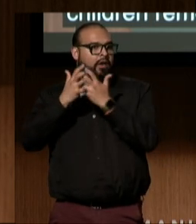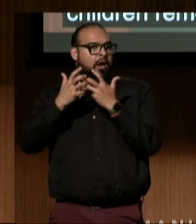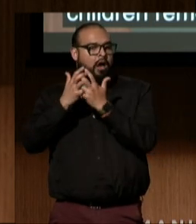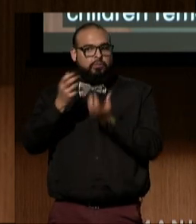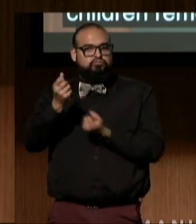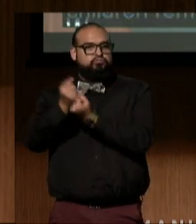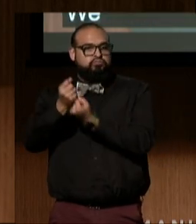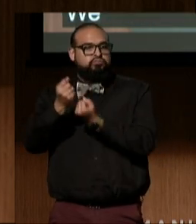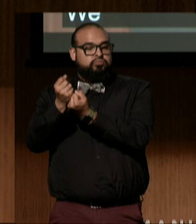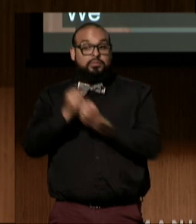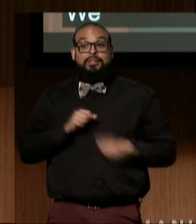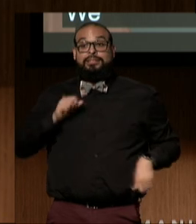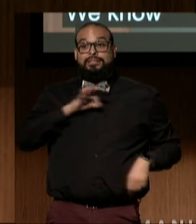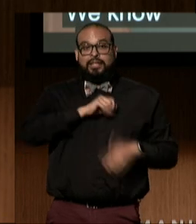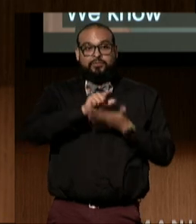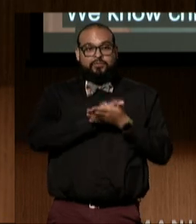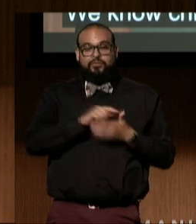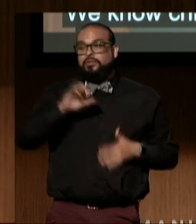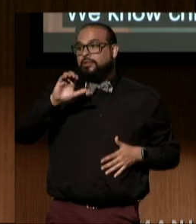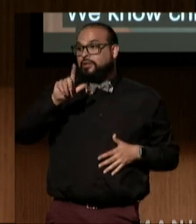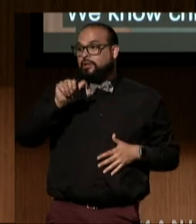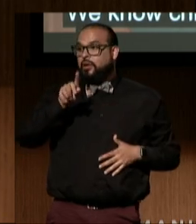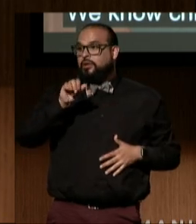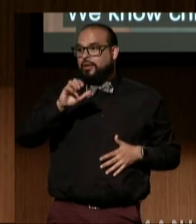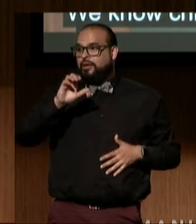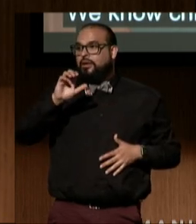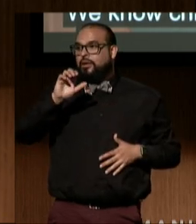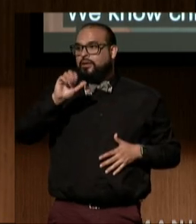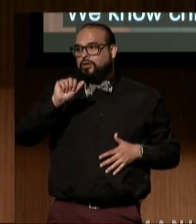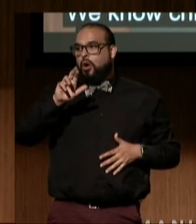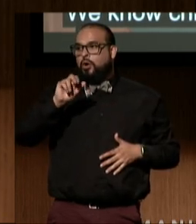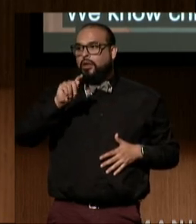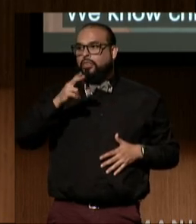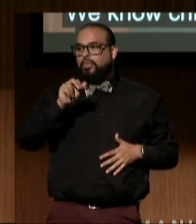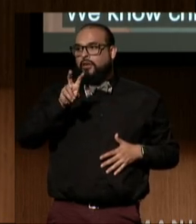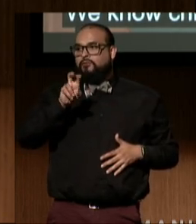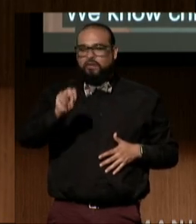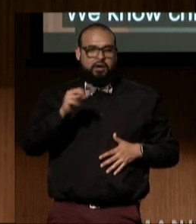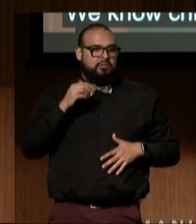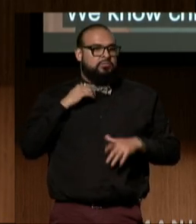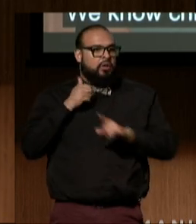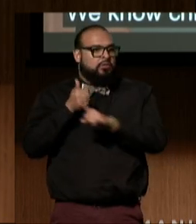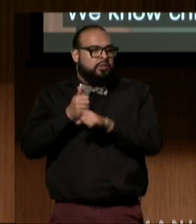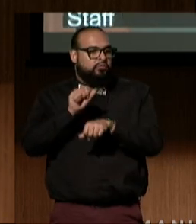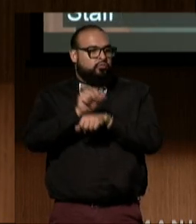Staff attorney Kavya Parthiban represents disabled parents in dependency and appellate courts,